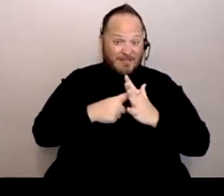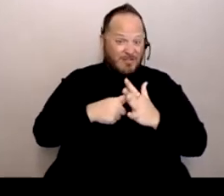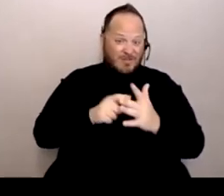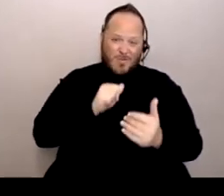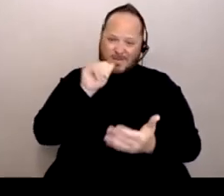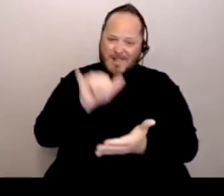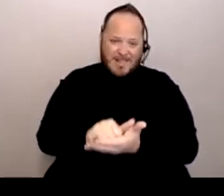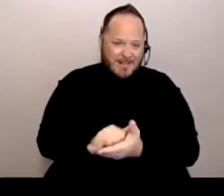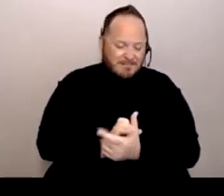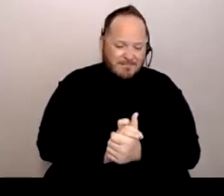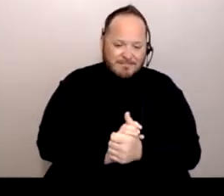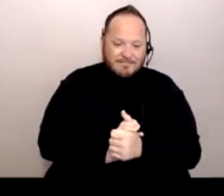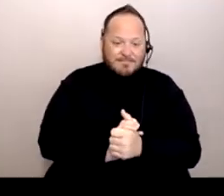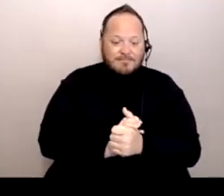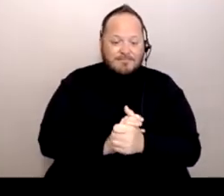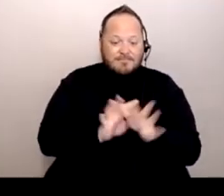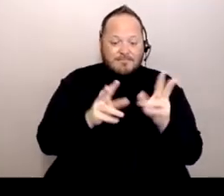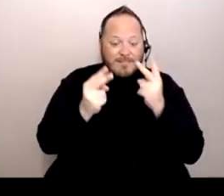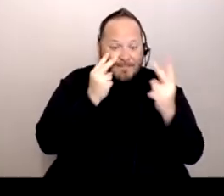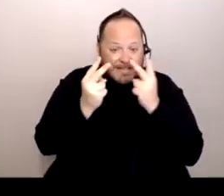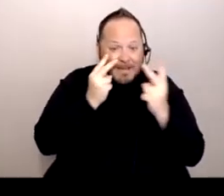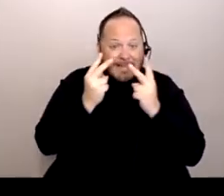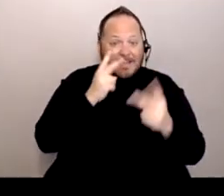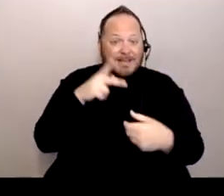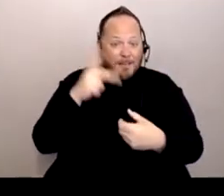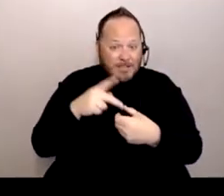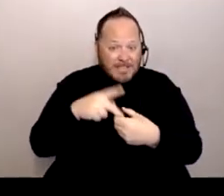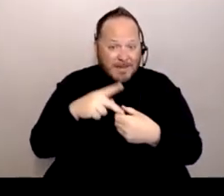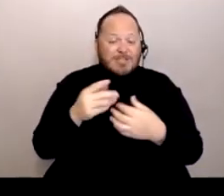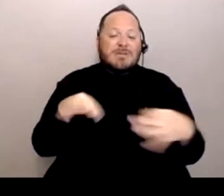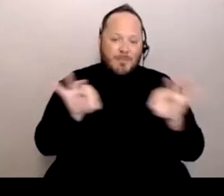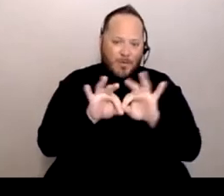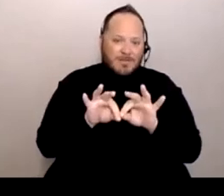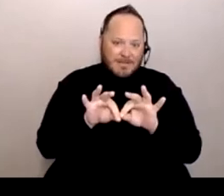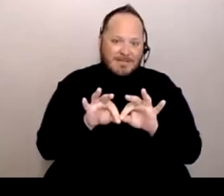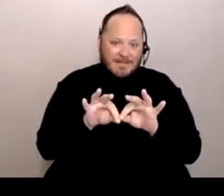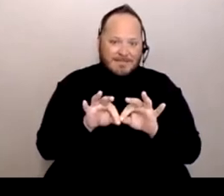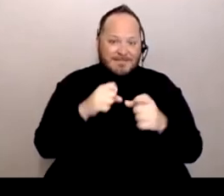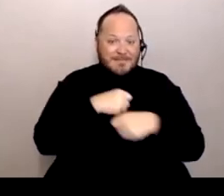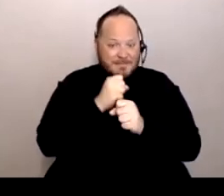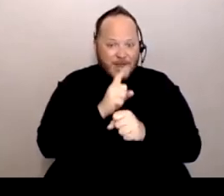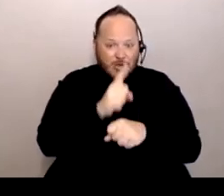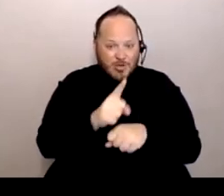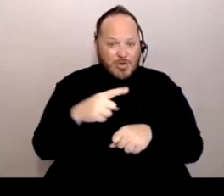Visibility and participation is important, making sure that we are part of the conversations